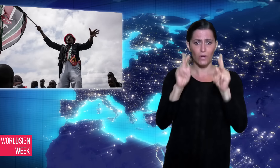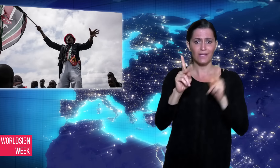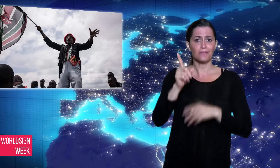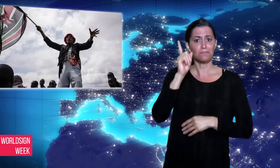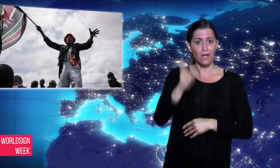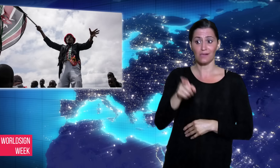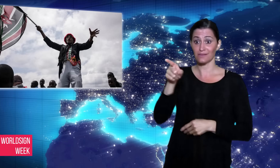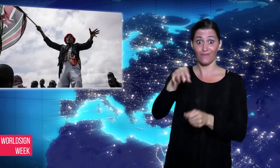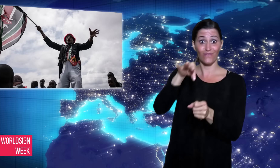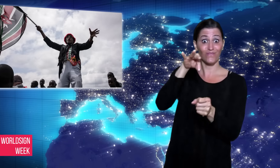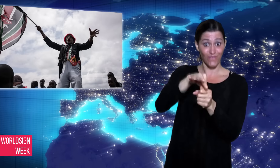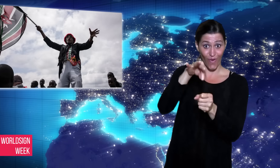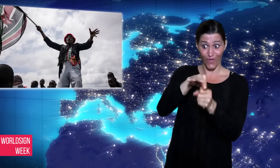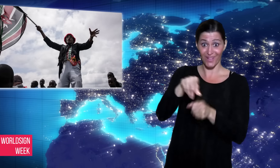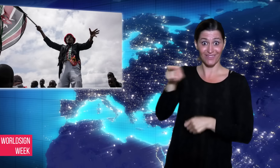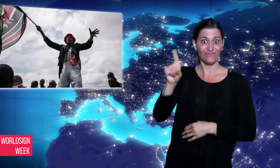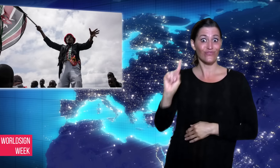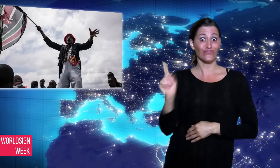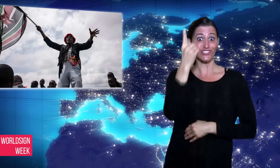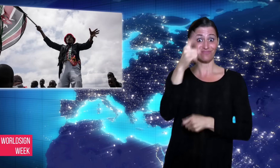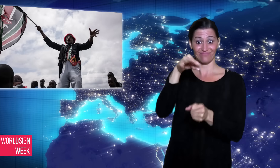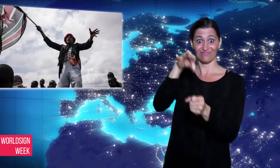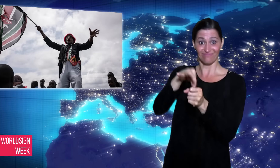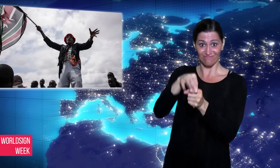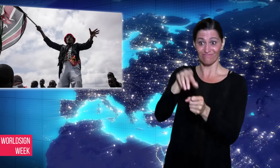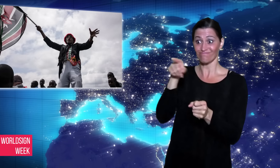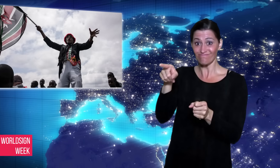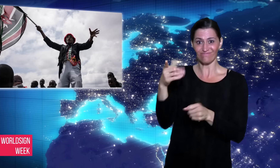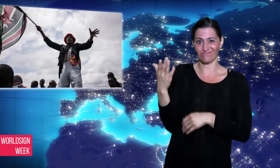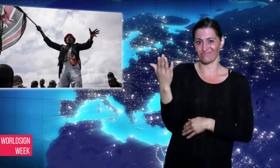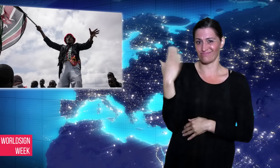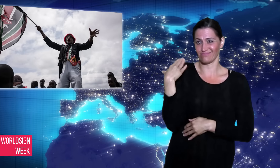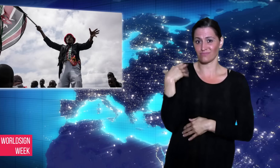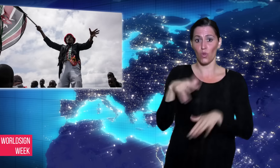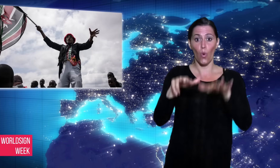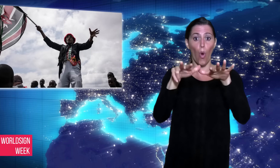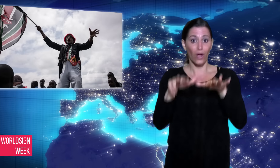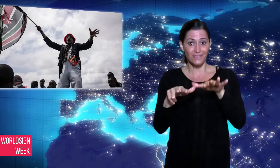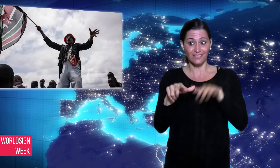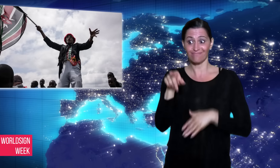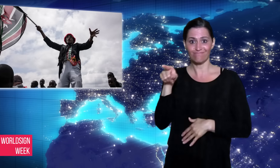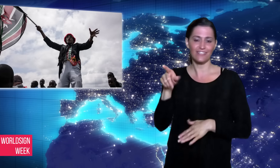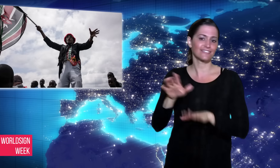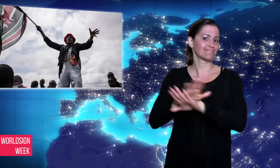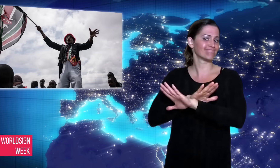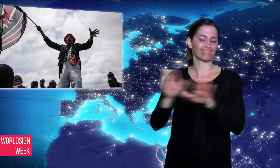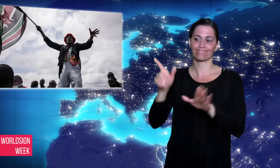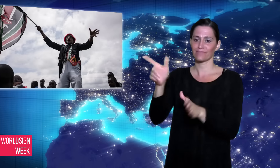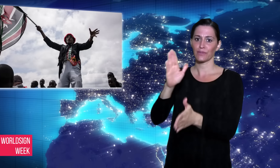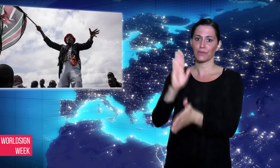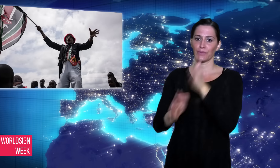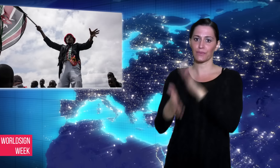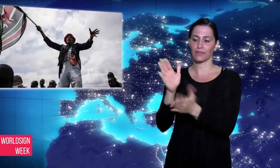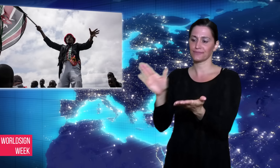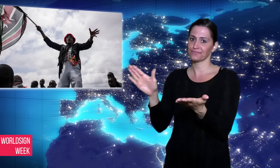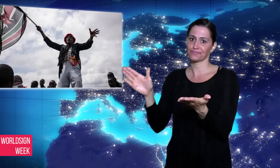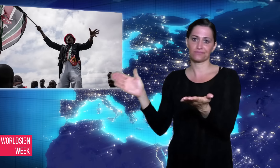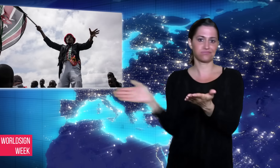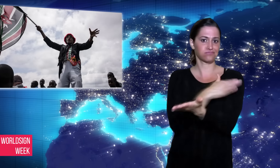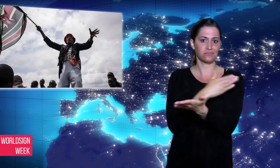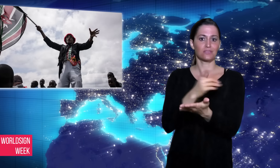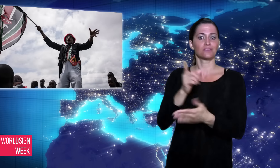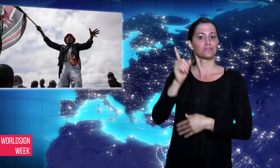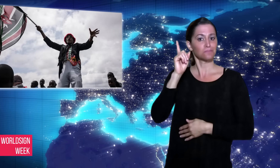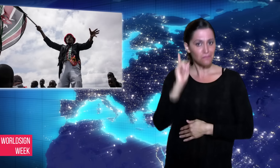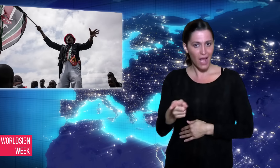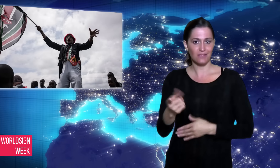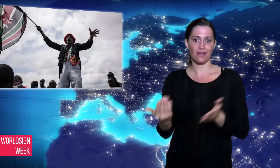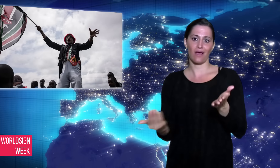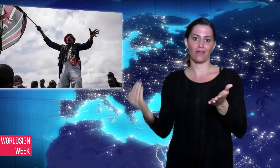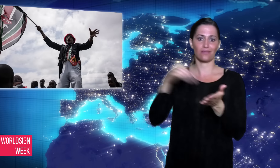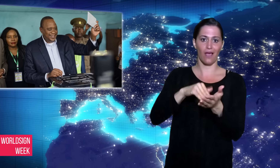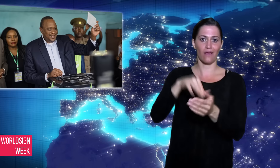reassure the public. Now the legitimacy